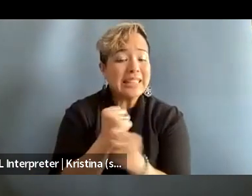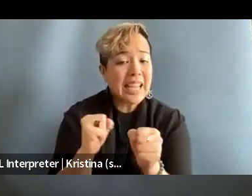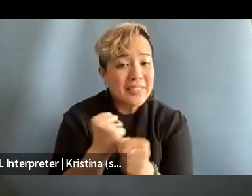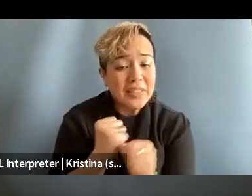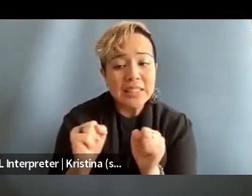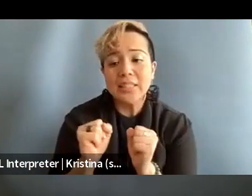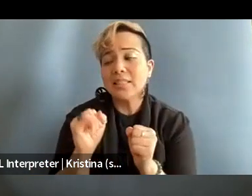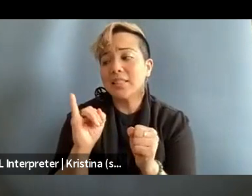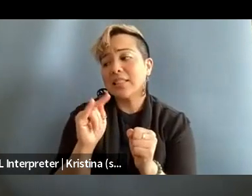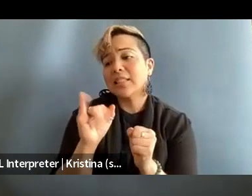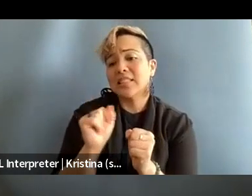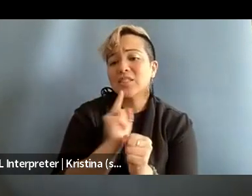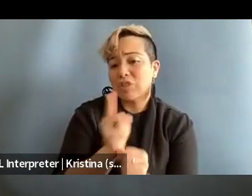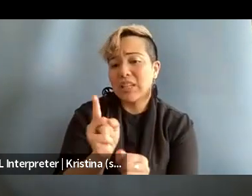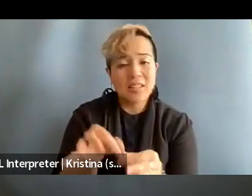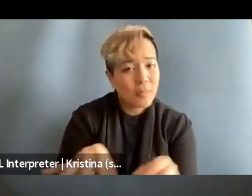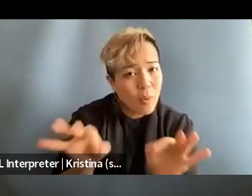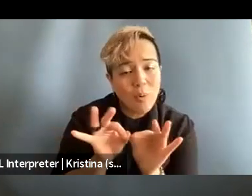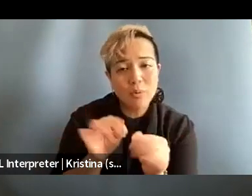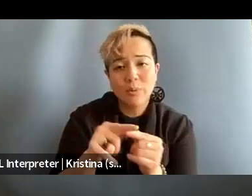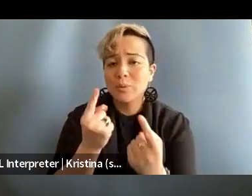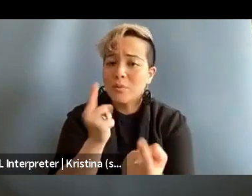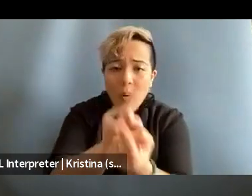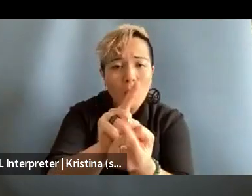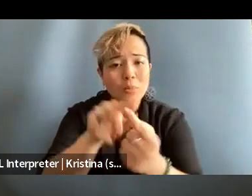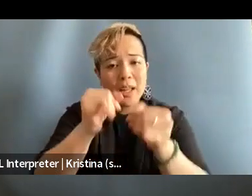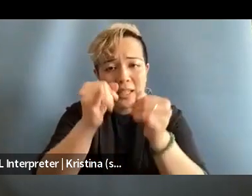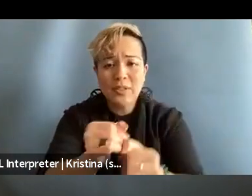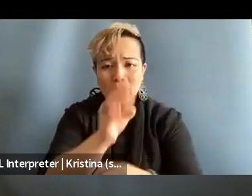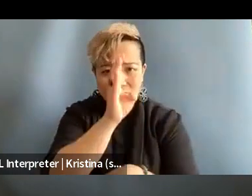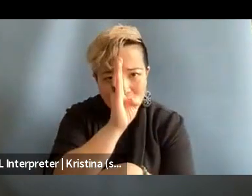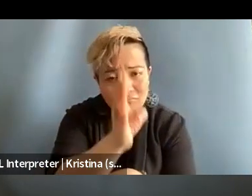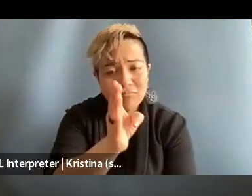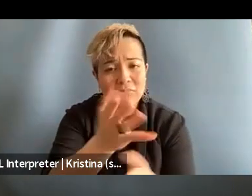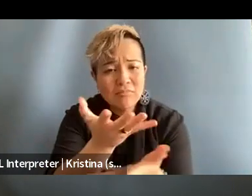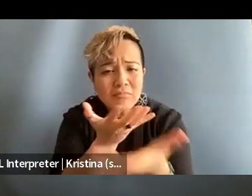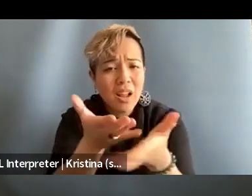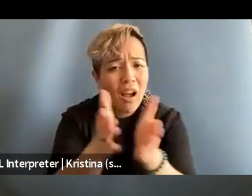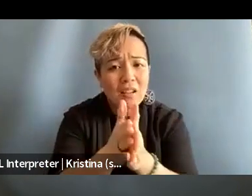it is really important to go to the individual directly and ask them if it's okay